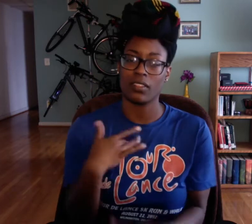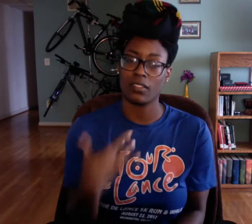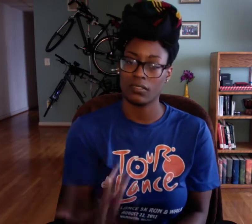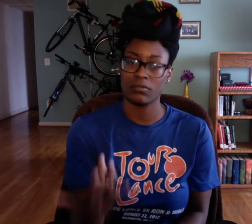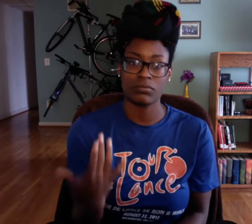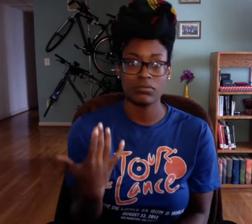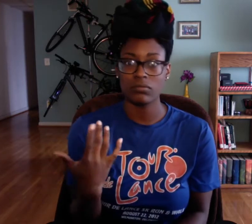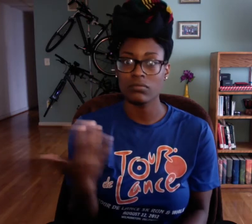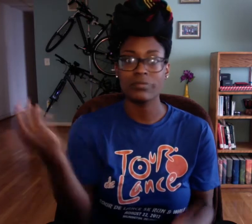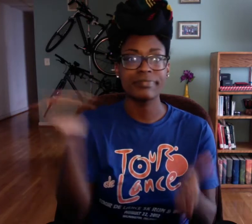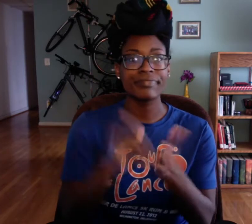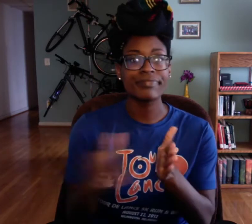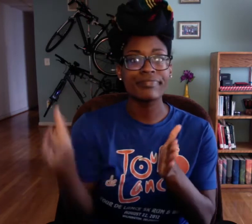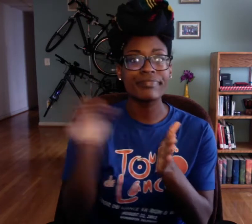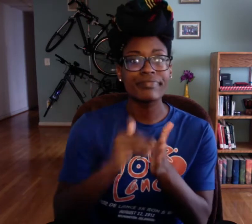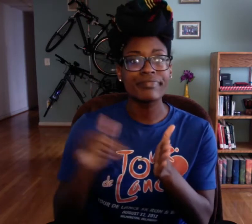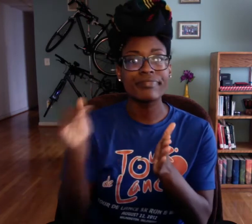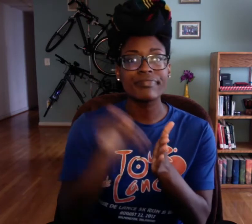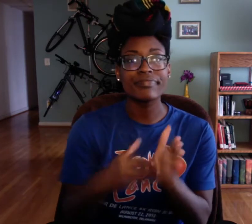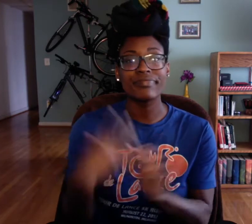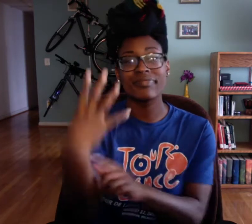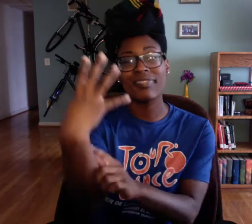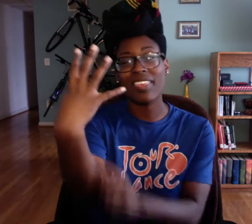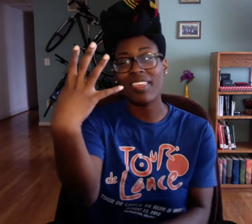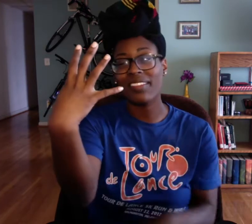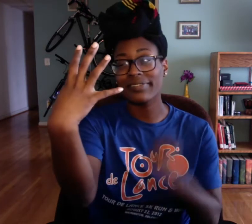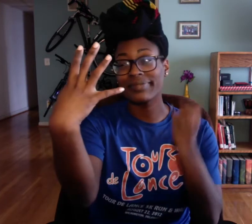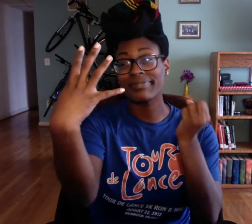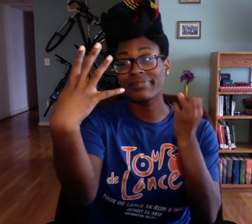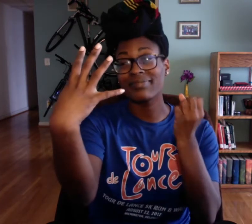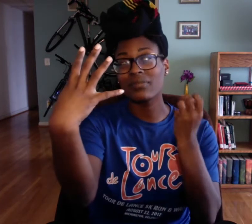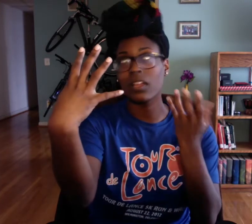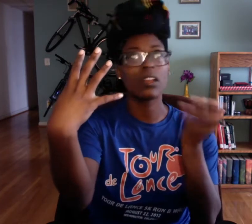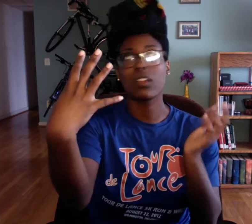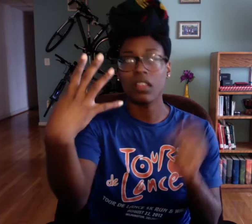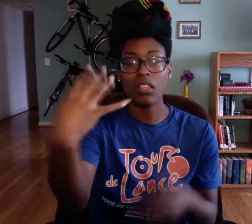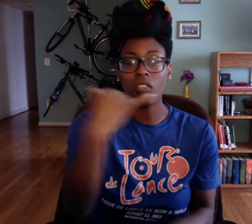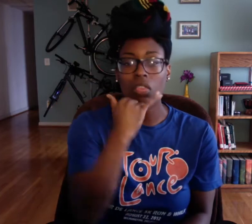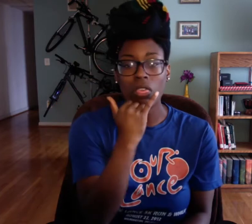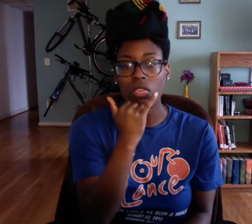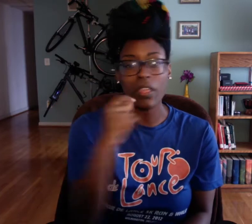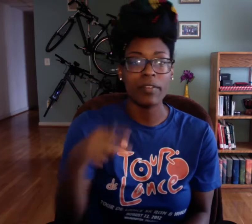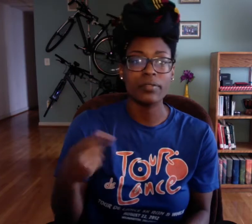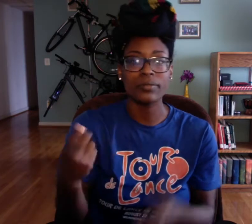There's gonna be a lot of filming to replace that so we do things in ASL and I've already